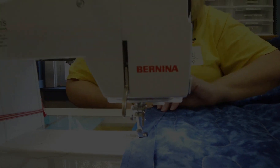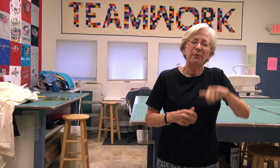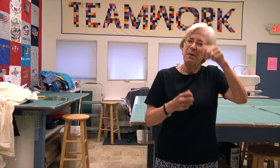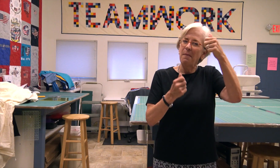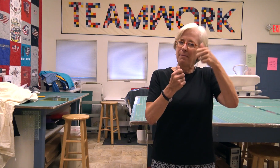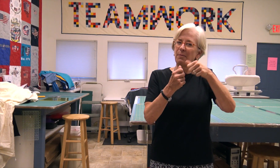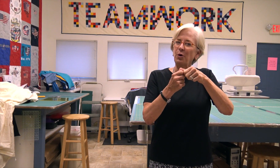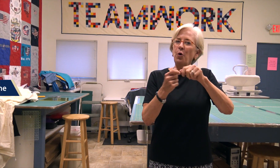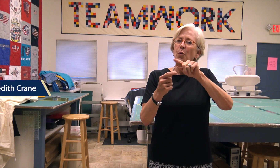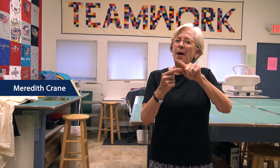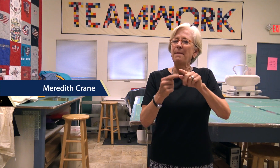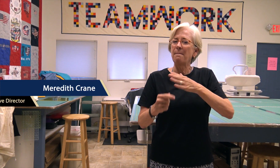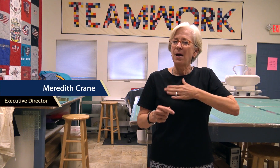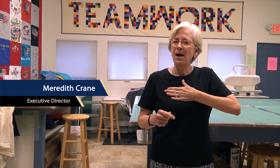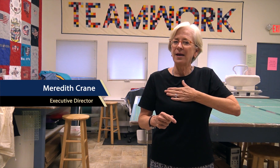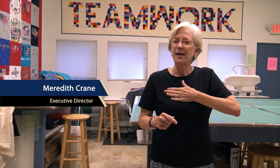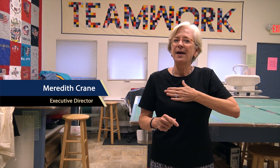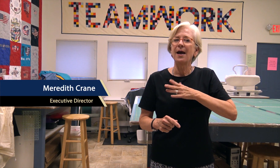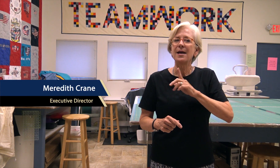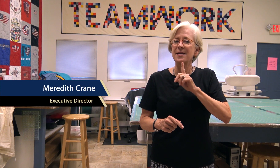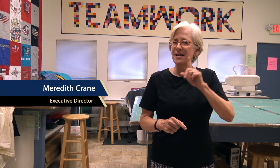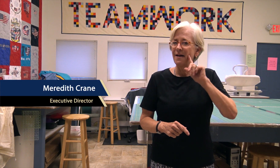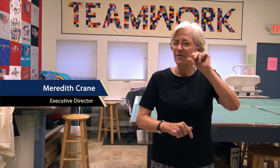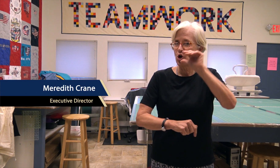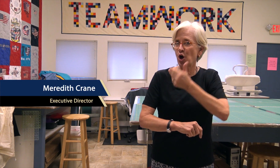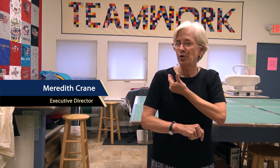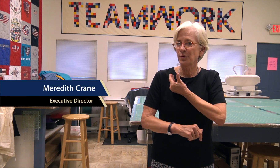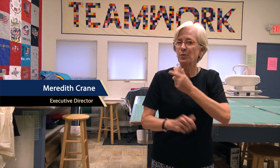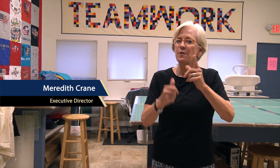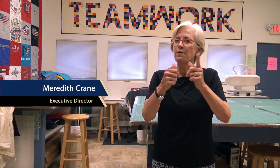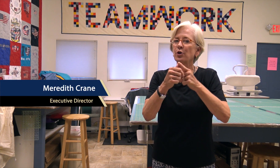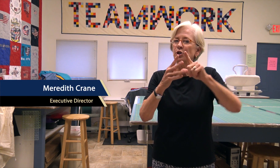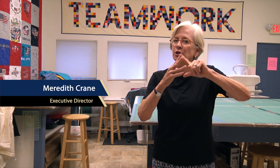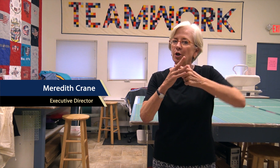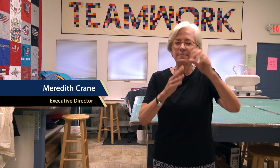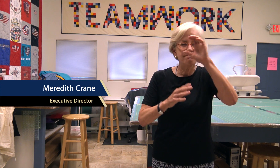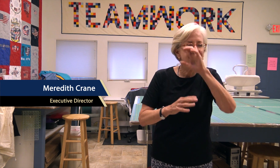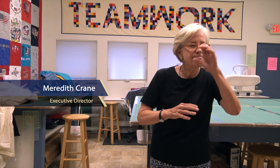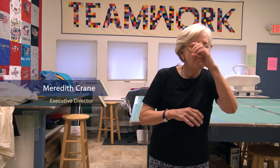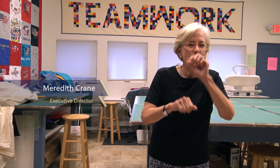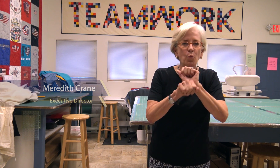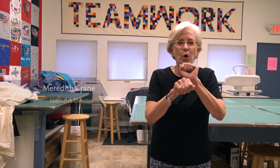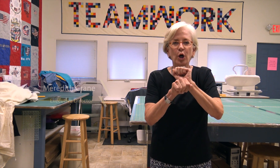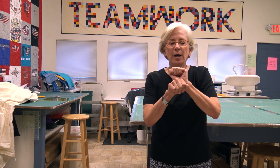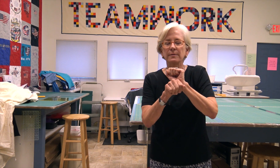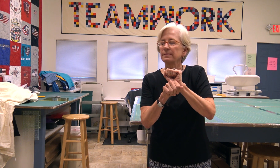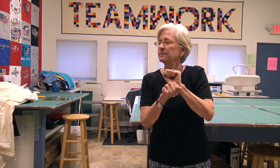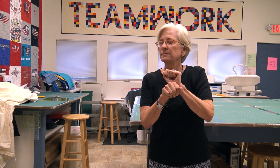I remember when when my deaf daughter first started looking for work to do,